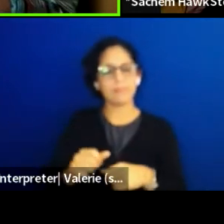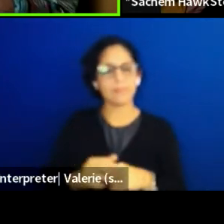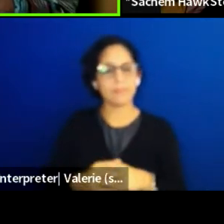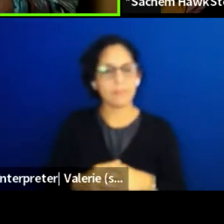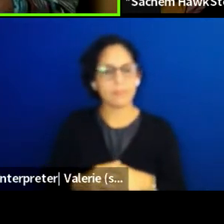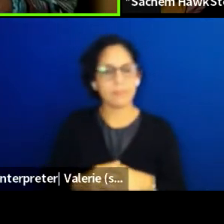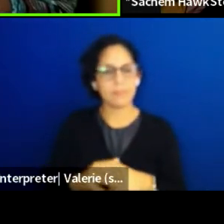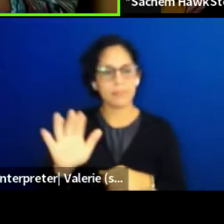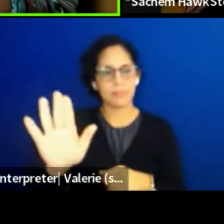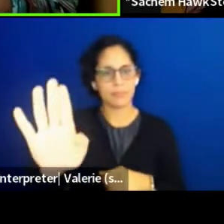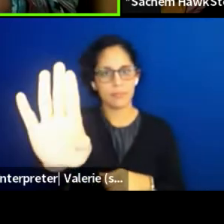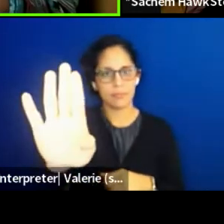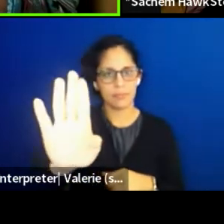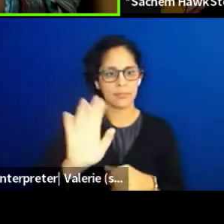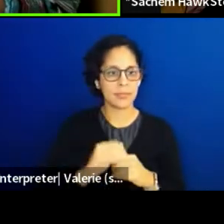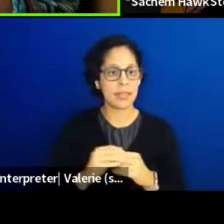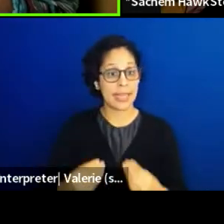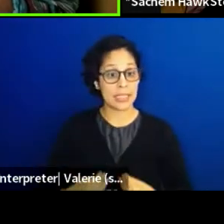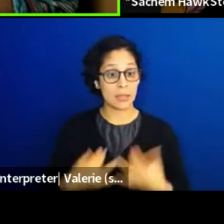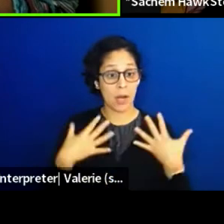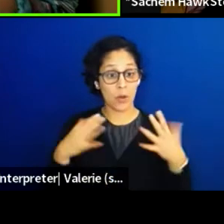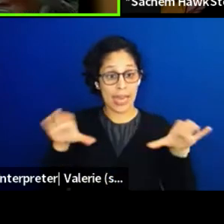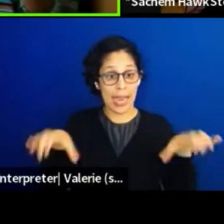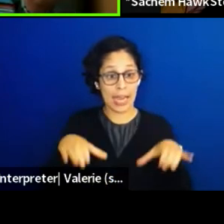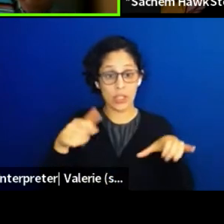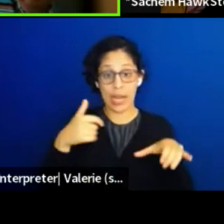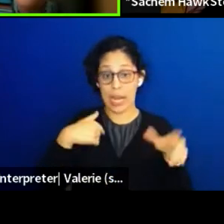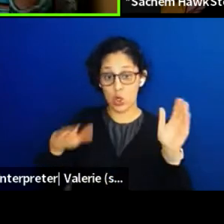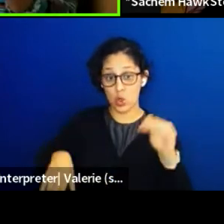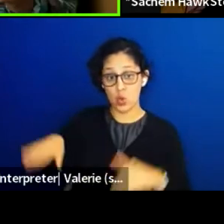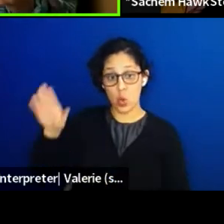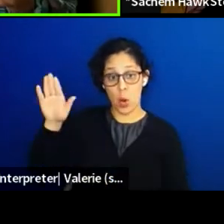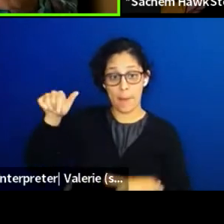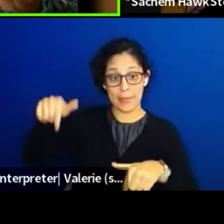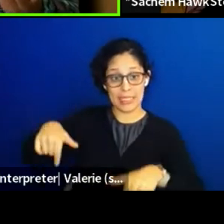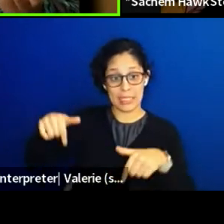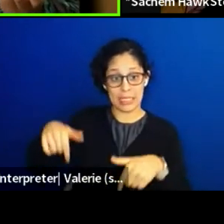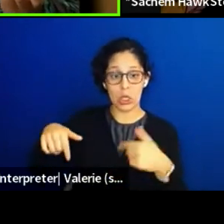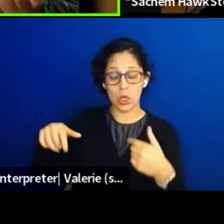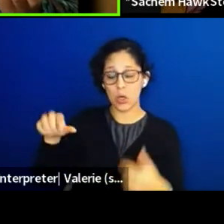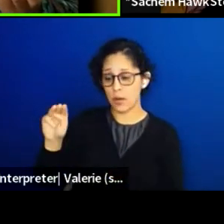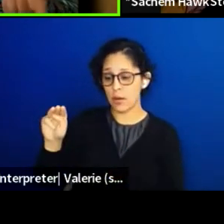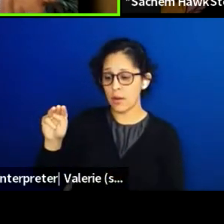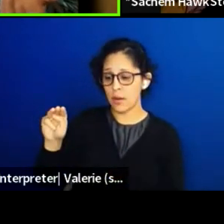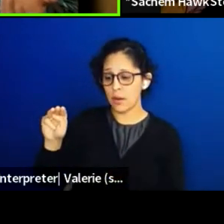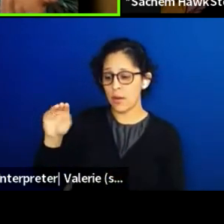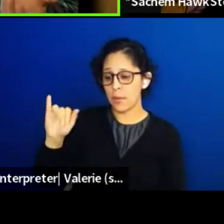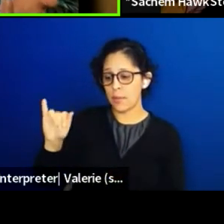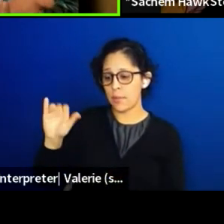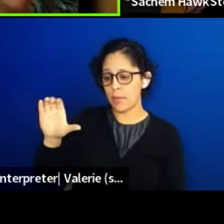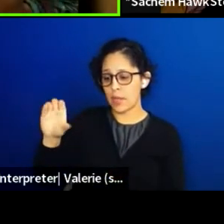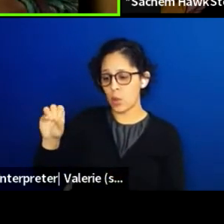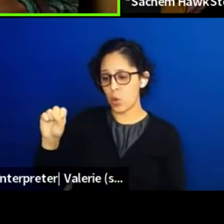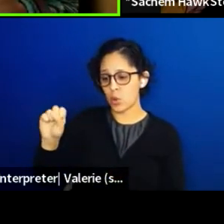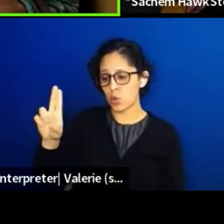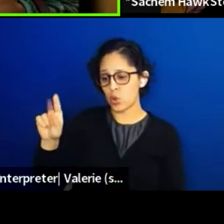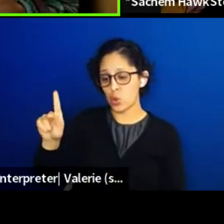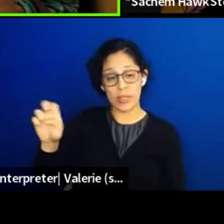like I didn't really get to see two-spirit or LGBTQ Indigenous People on the screen. So I kind of felt very lonely.